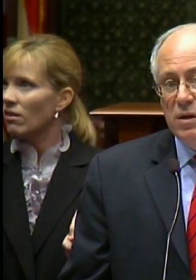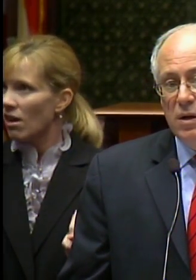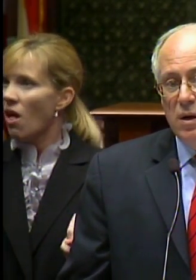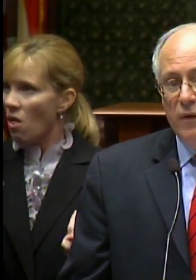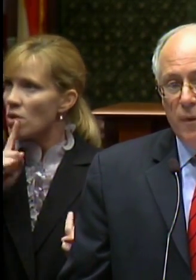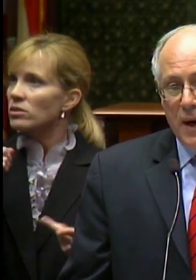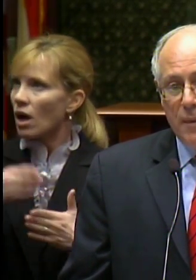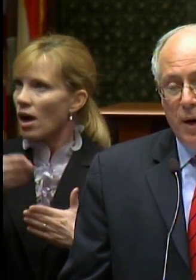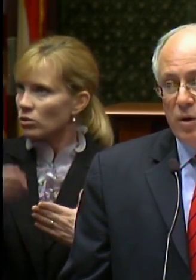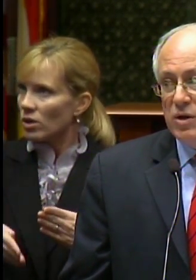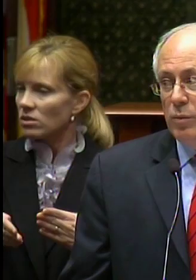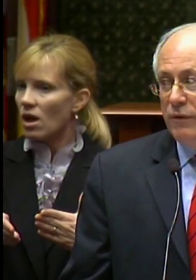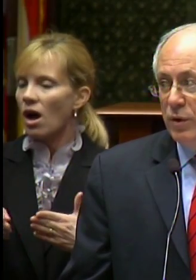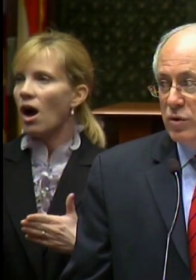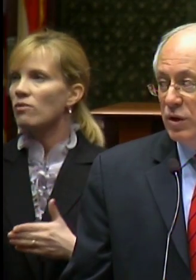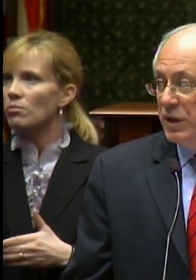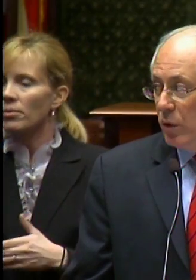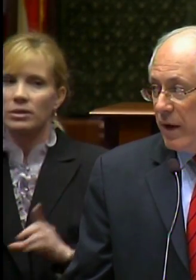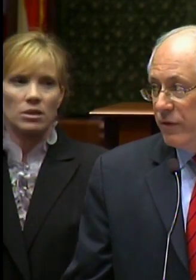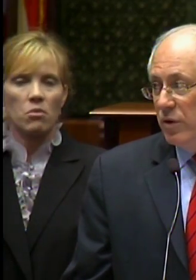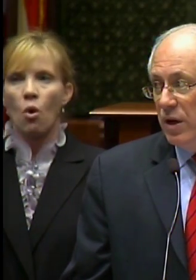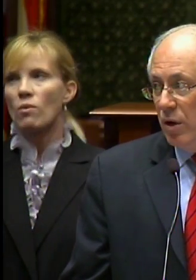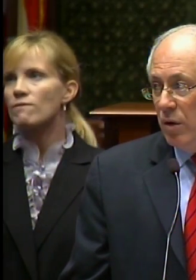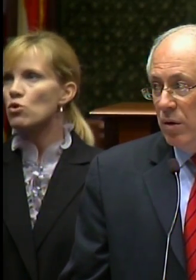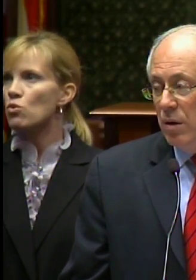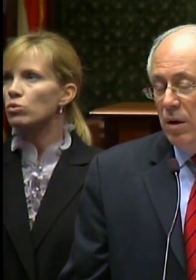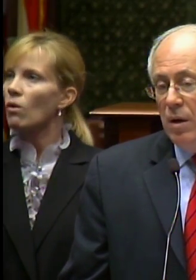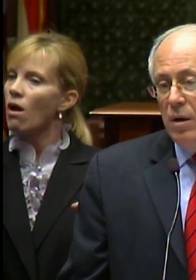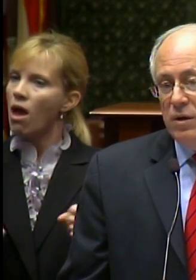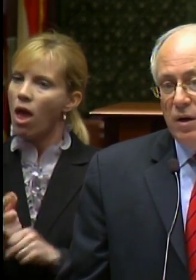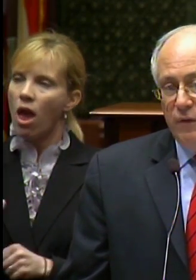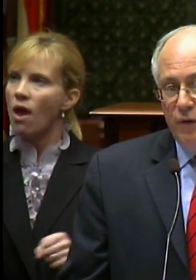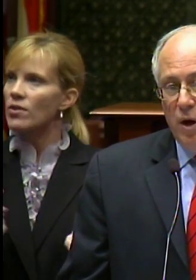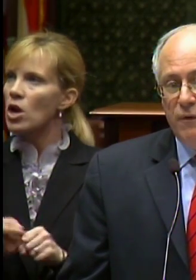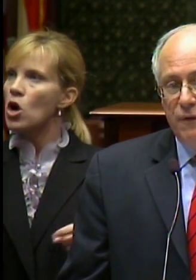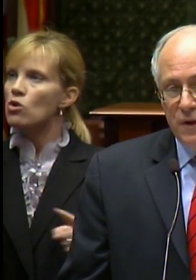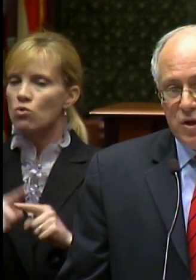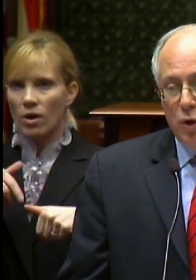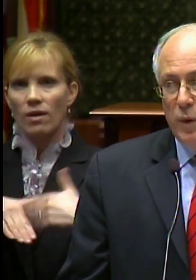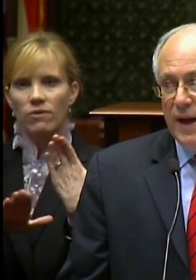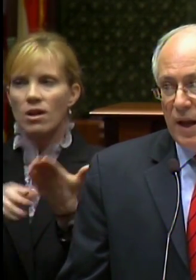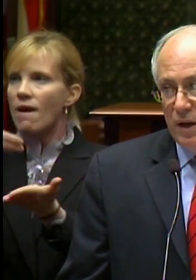of a bipartisan refusal – year after year -- to confront fiscal reality.